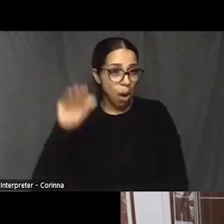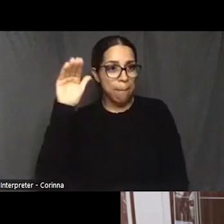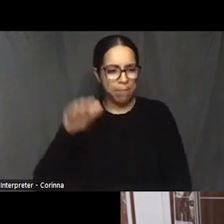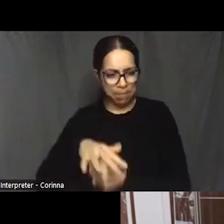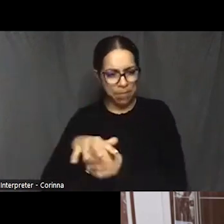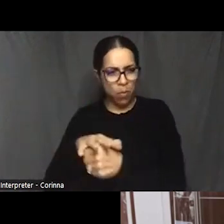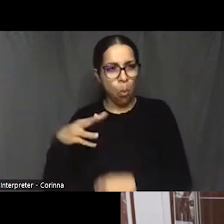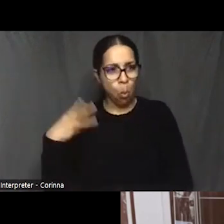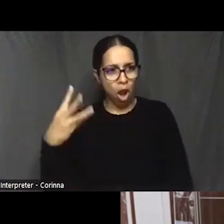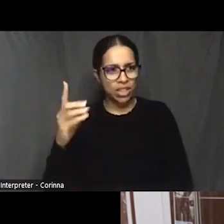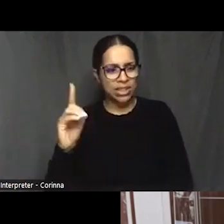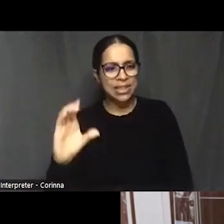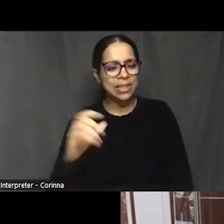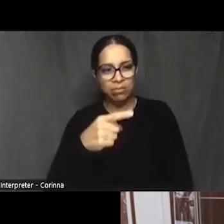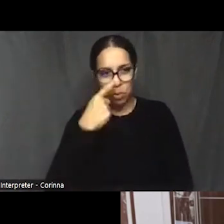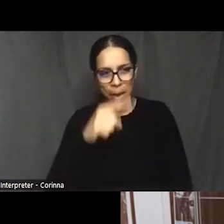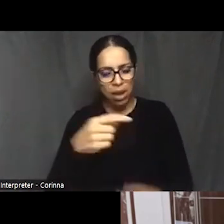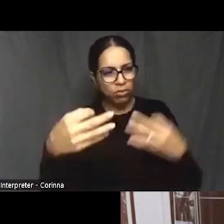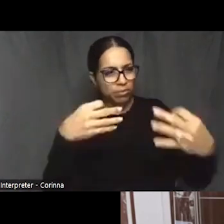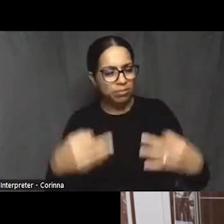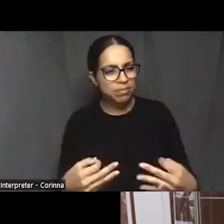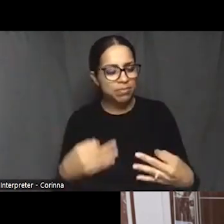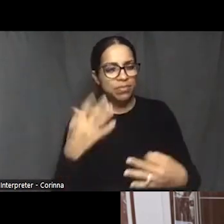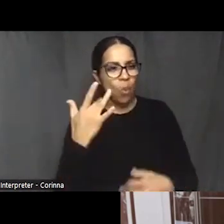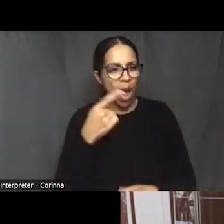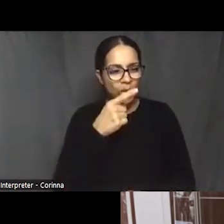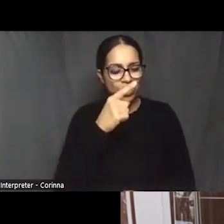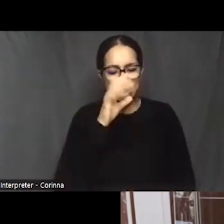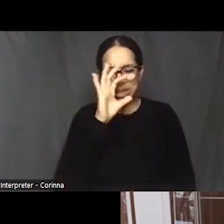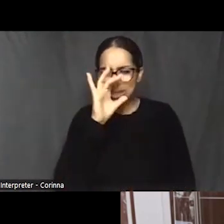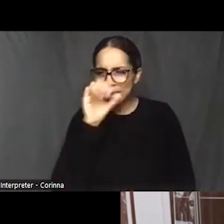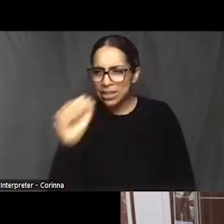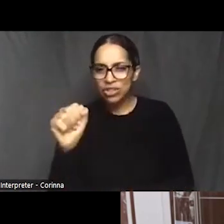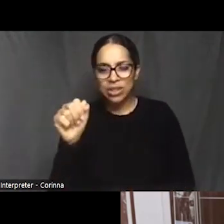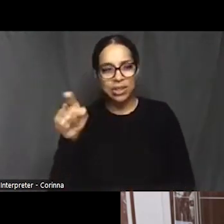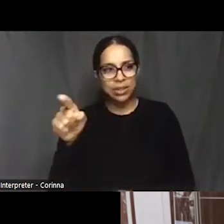about what drew you to this story on the Eastern Shore and how that connects